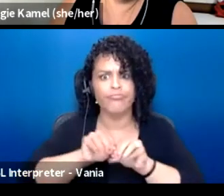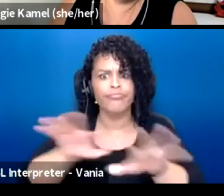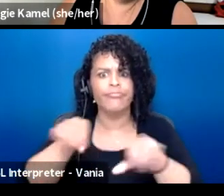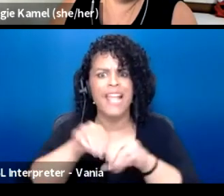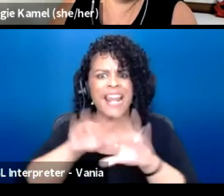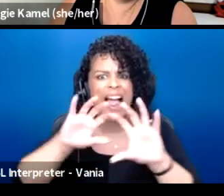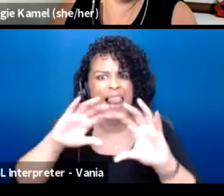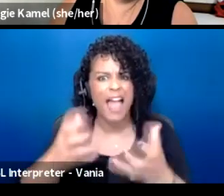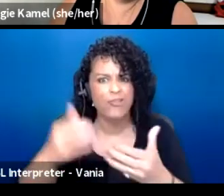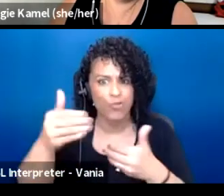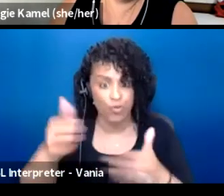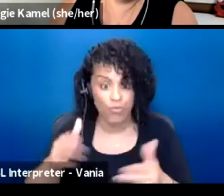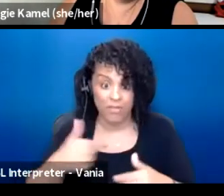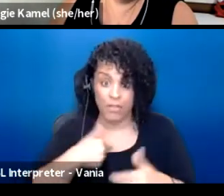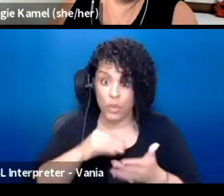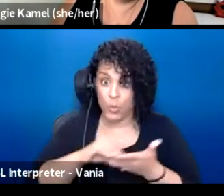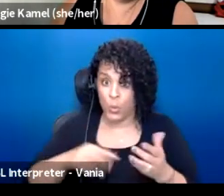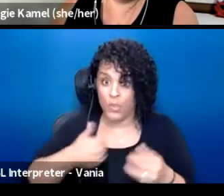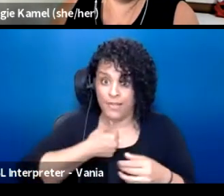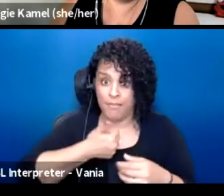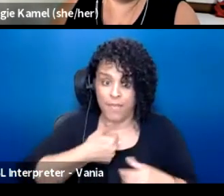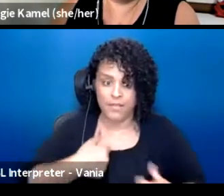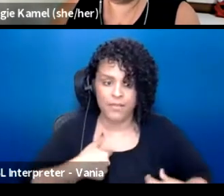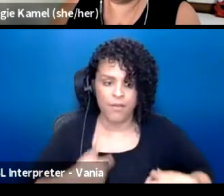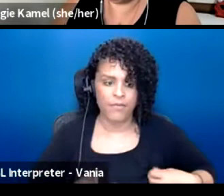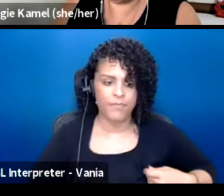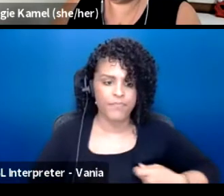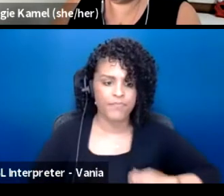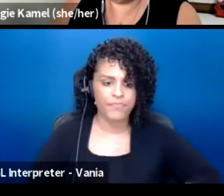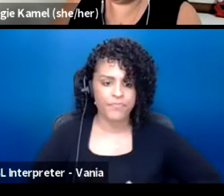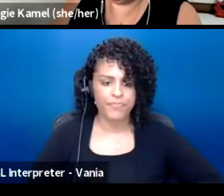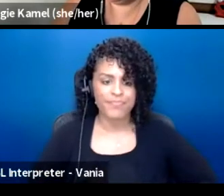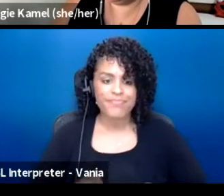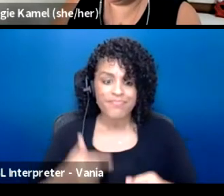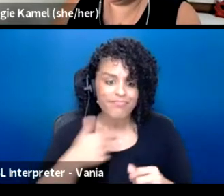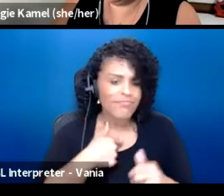As a student, myself, I love school.